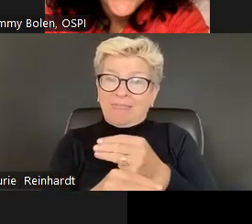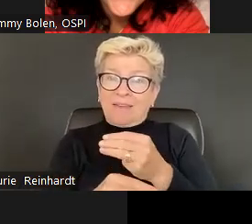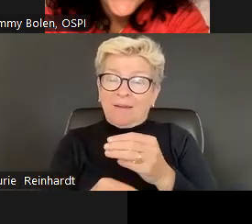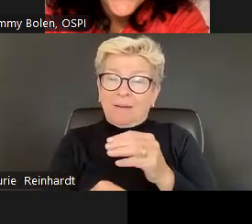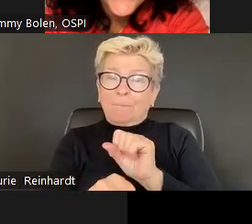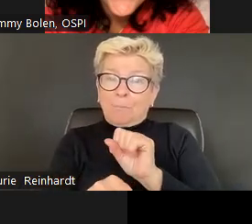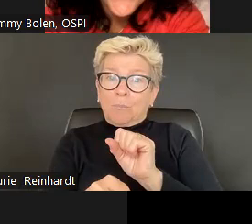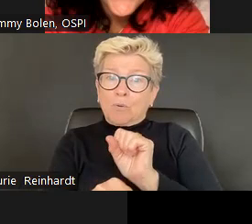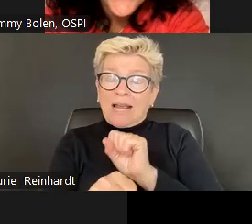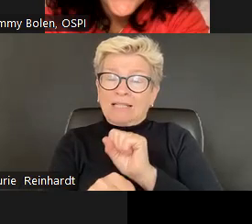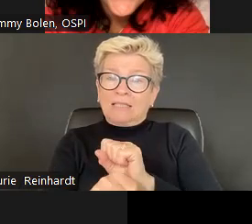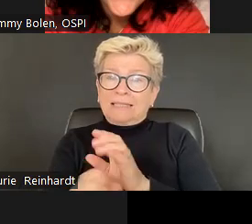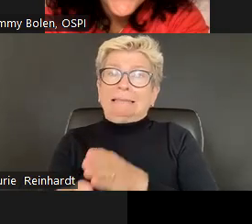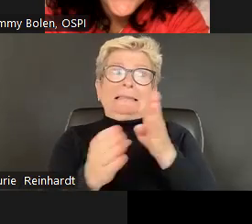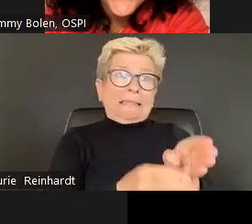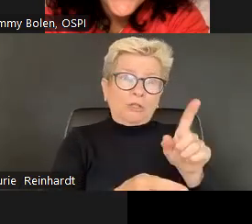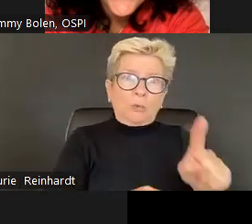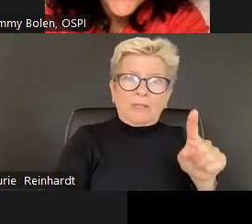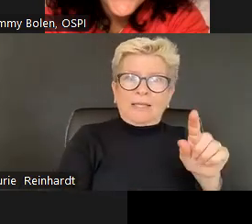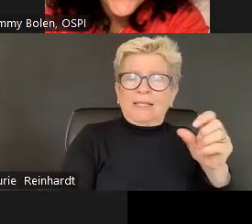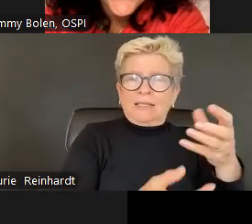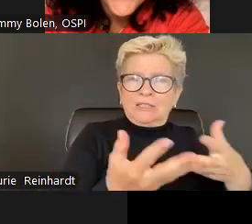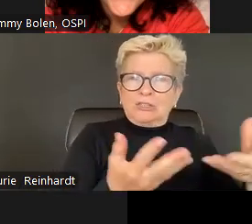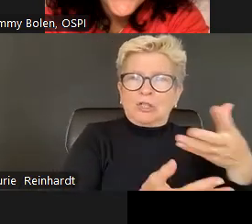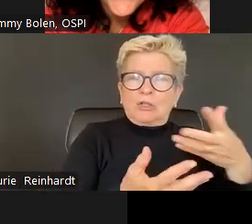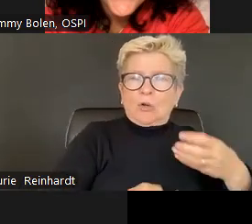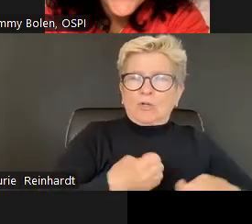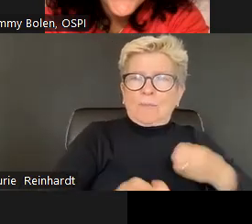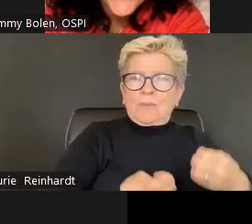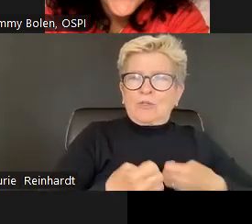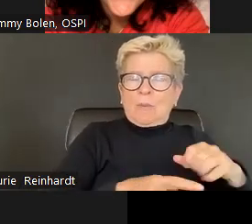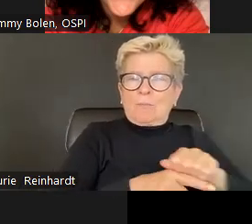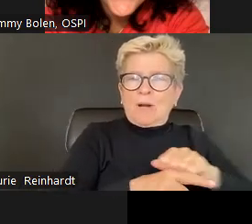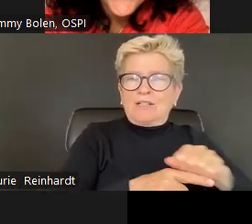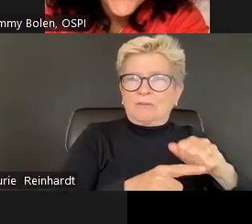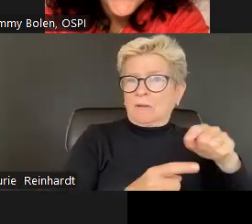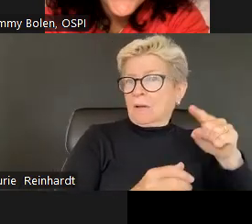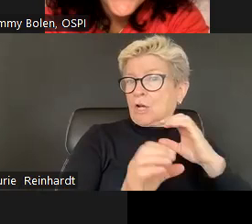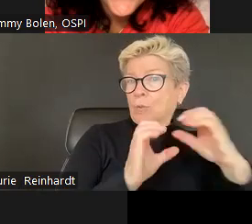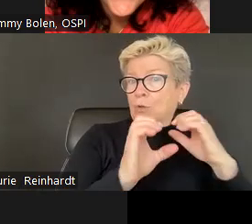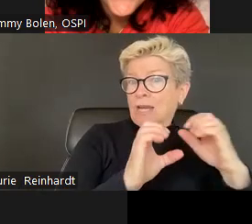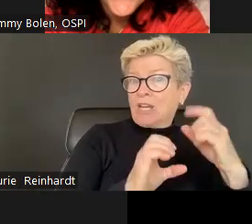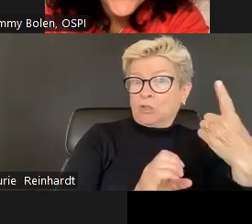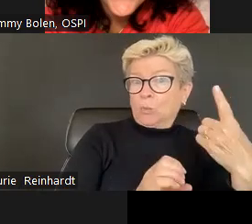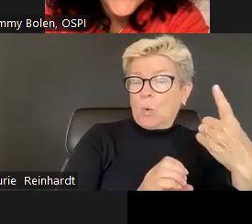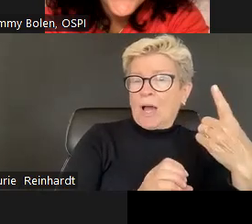Right, so math practices require students to construct and share arguments. In order to construct and share an argument so in order to be successful with that math practice.